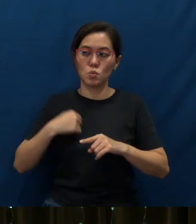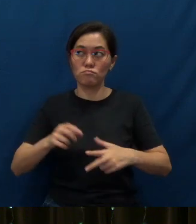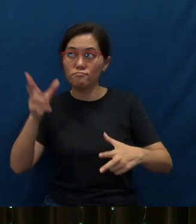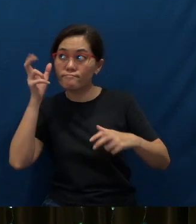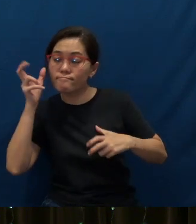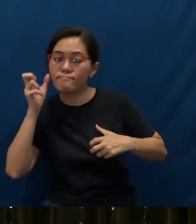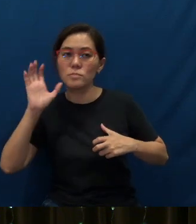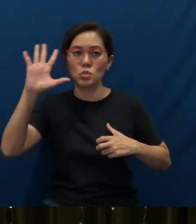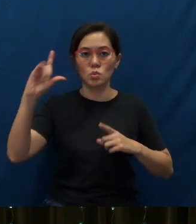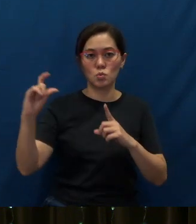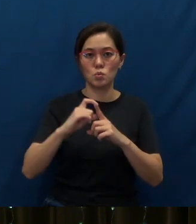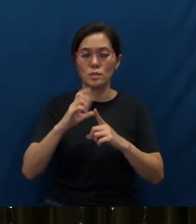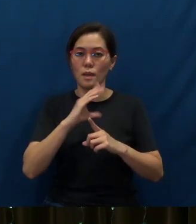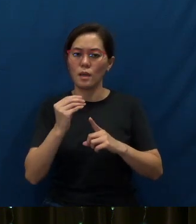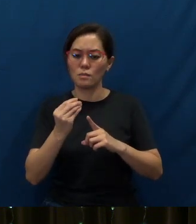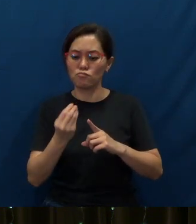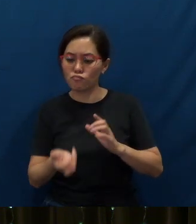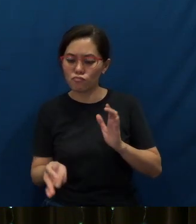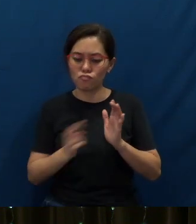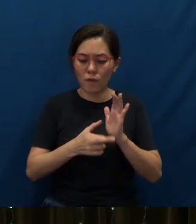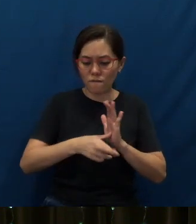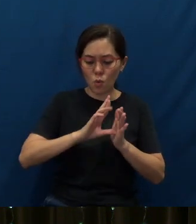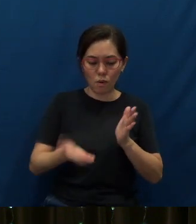Your Word, and revisit this all-important mission